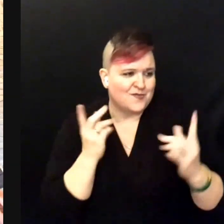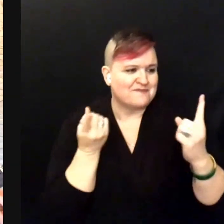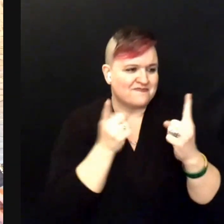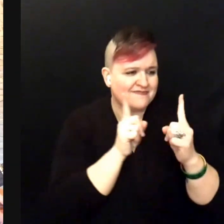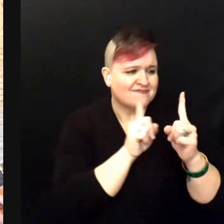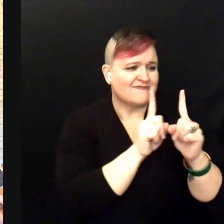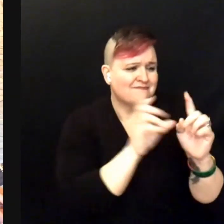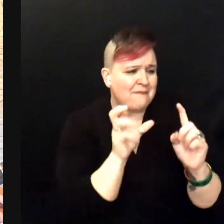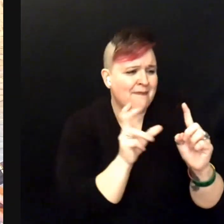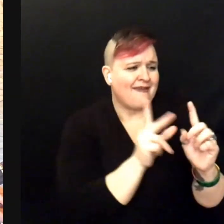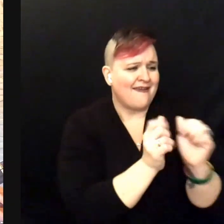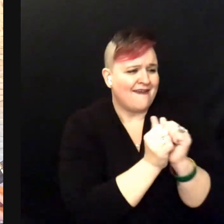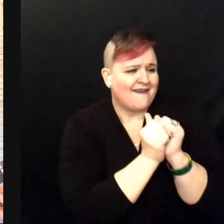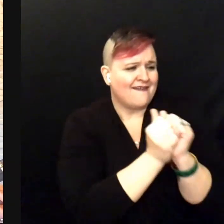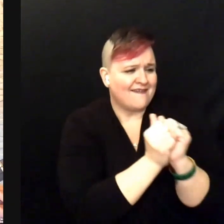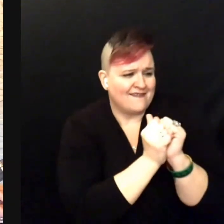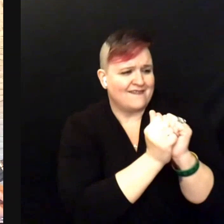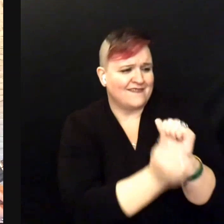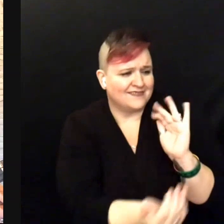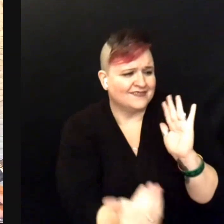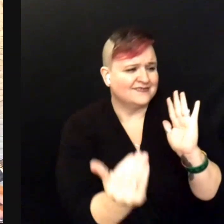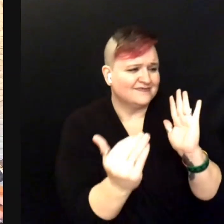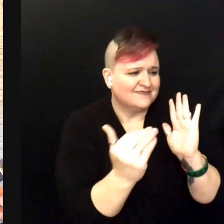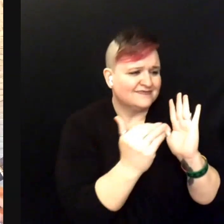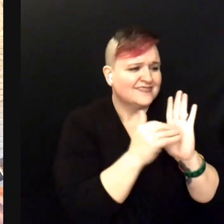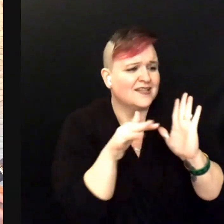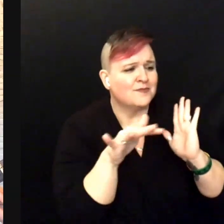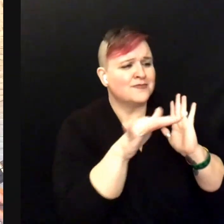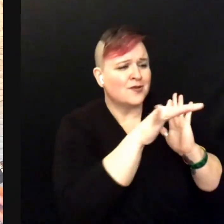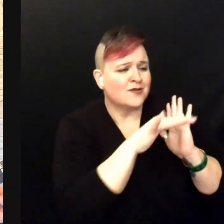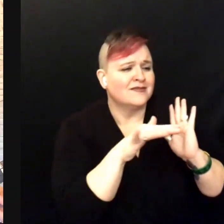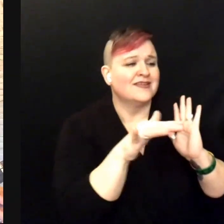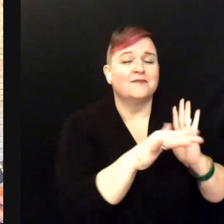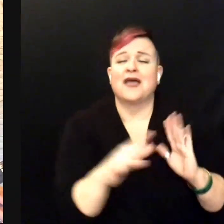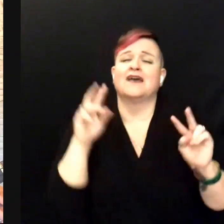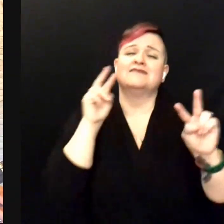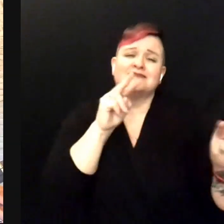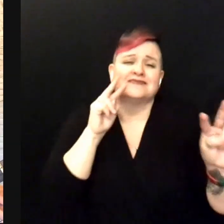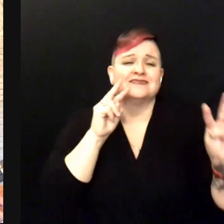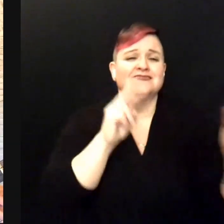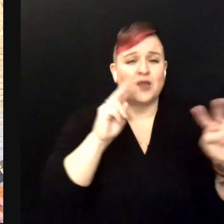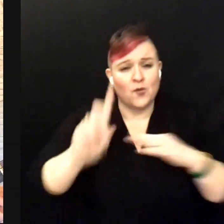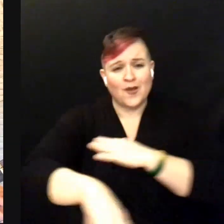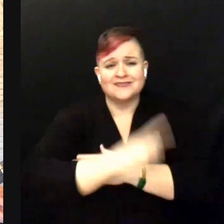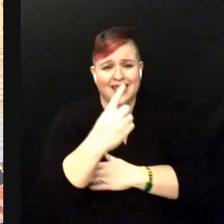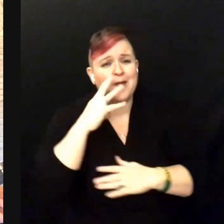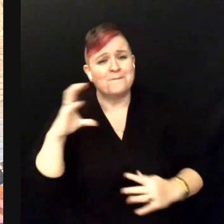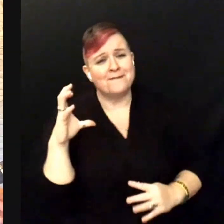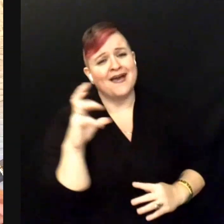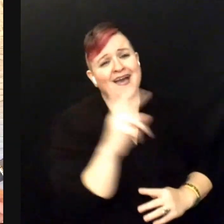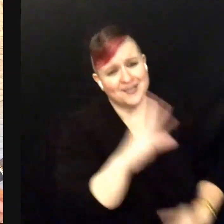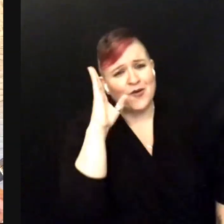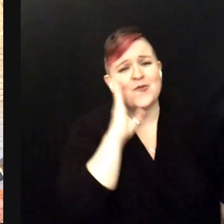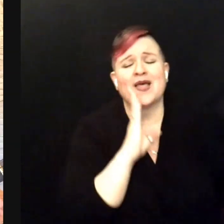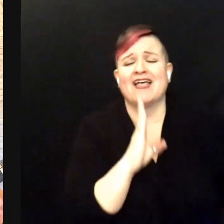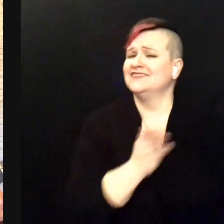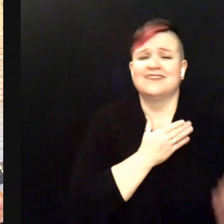On Blue Bayou I'm going back someday Come what may